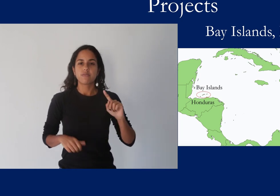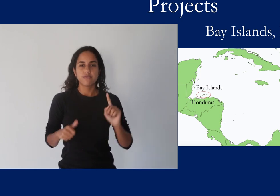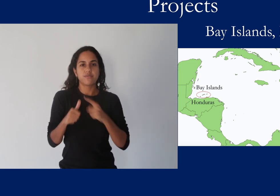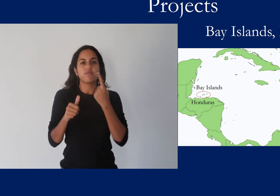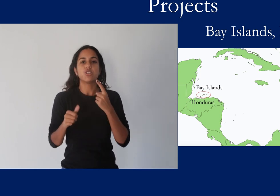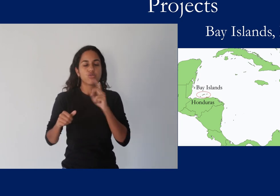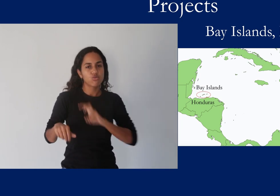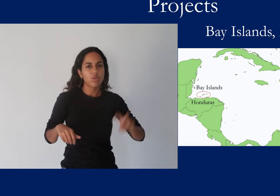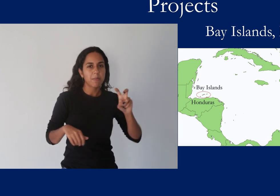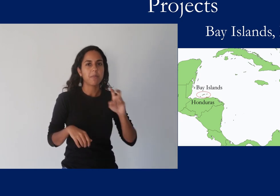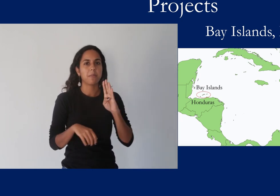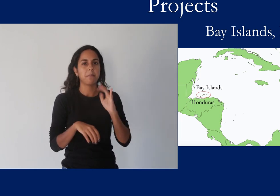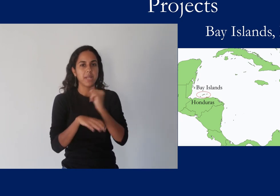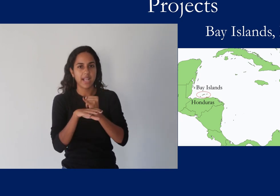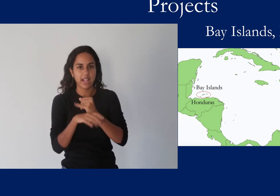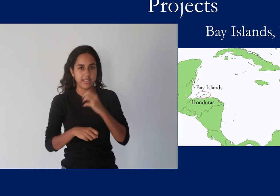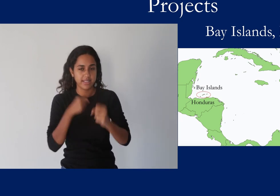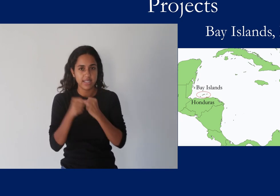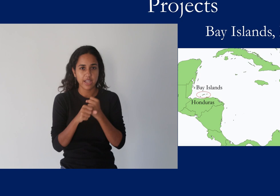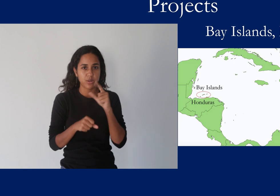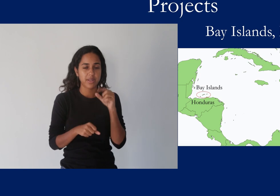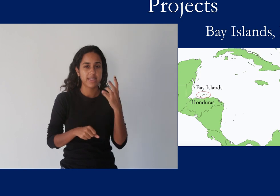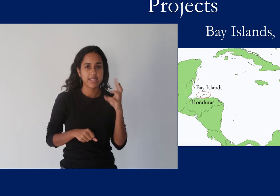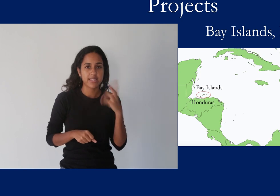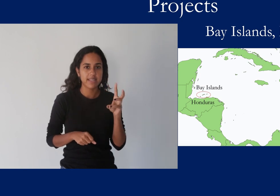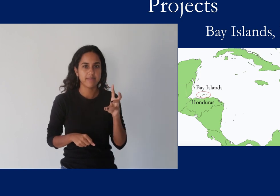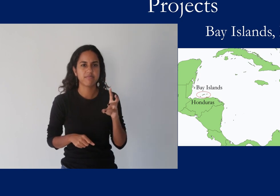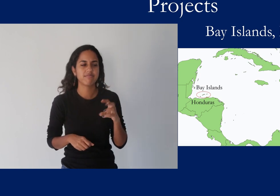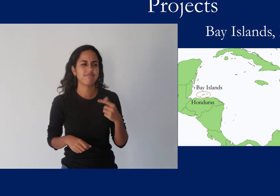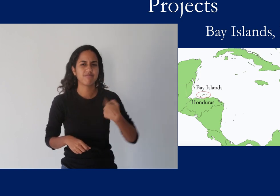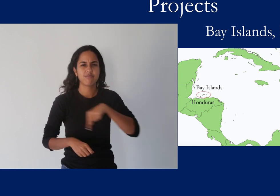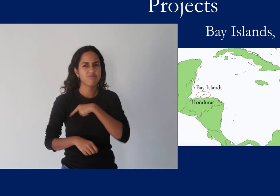During our first trip to the Bay Islands in 2016 we had no research agenda.